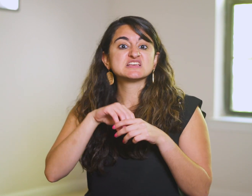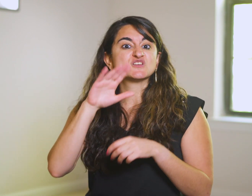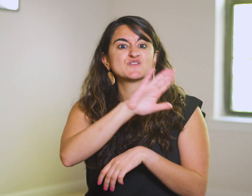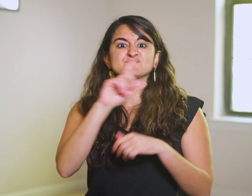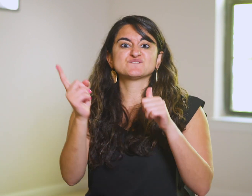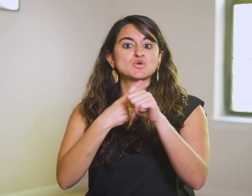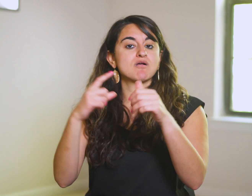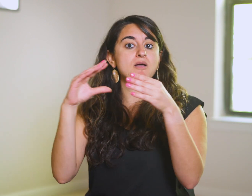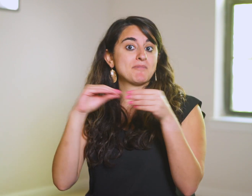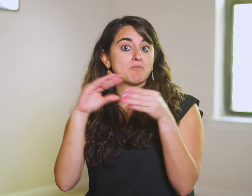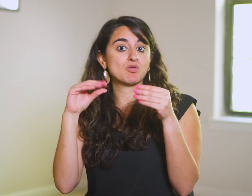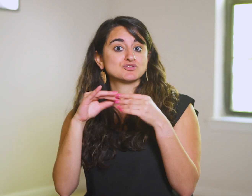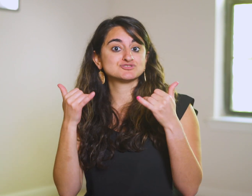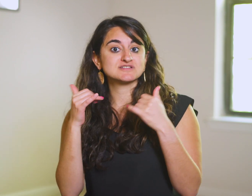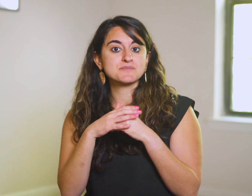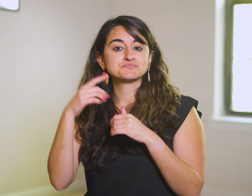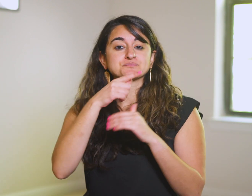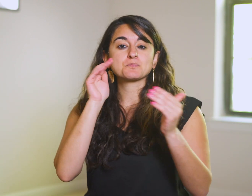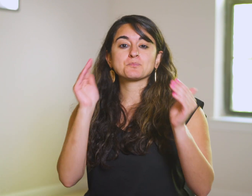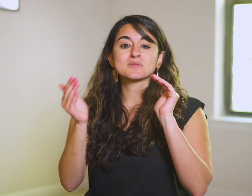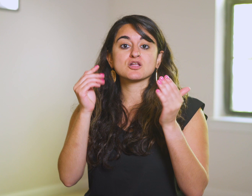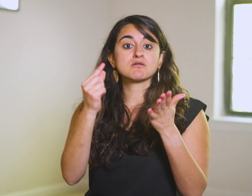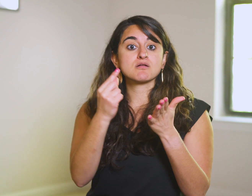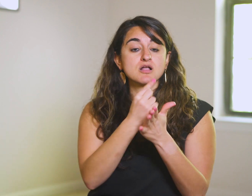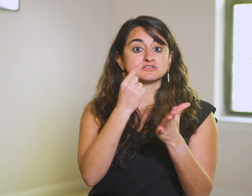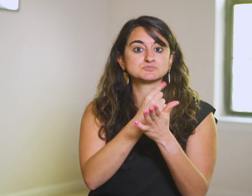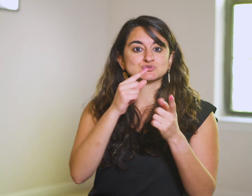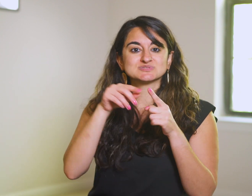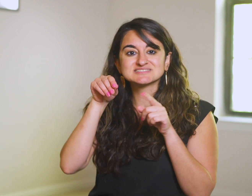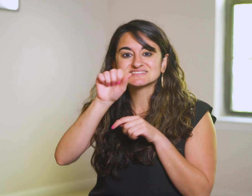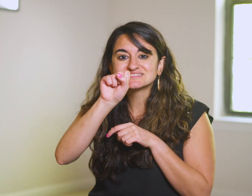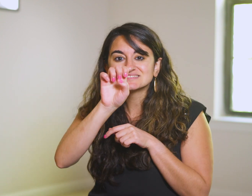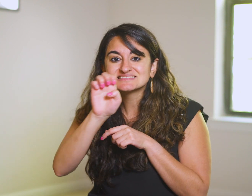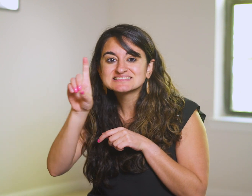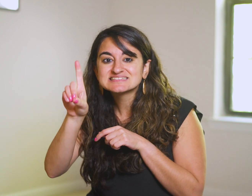In His first parable today, He compares the Gospel to a seed